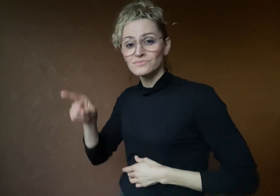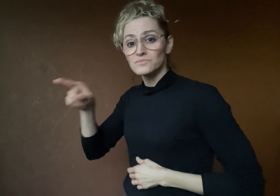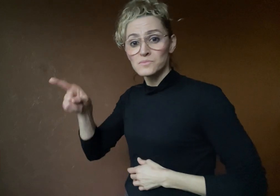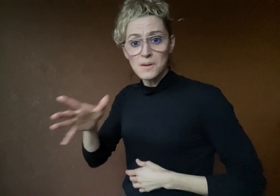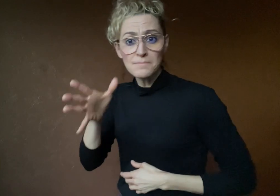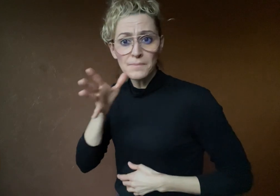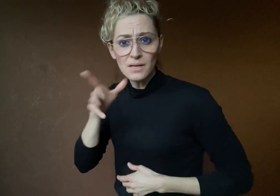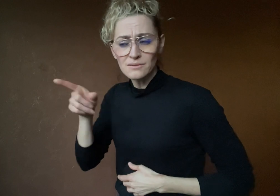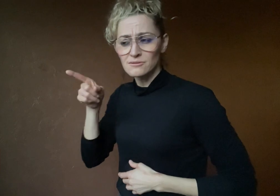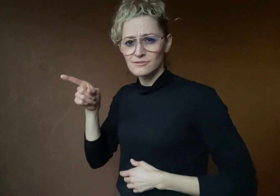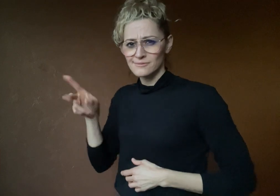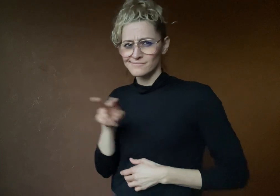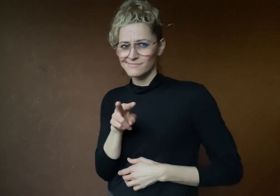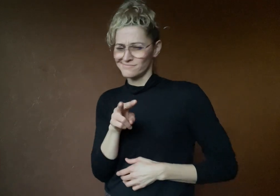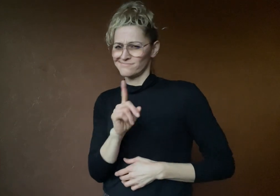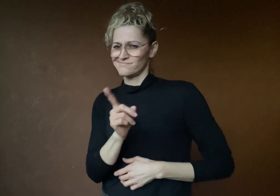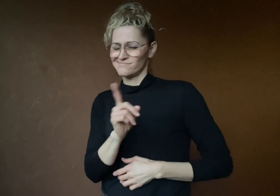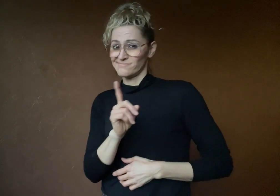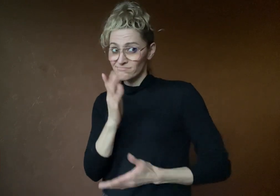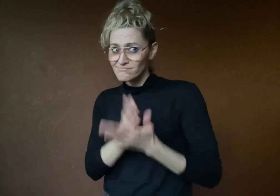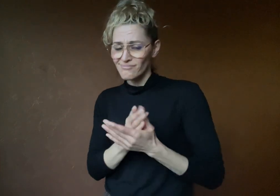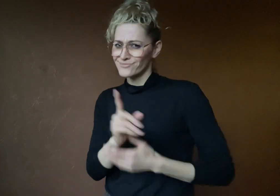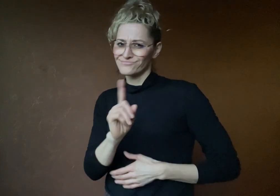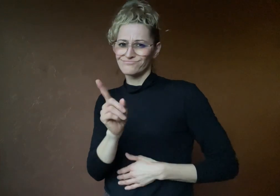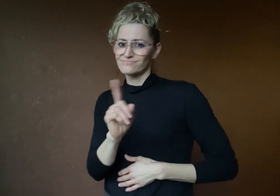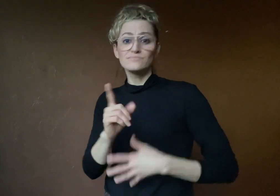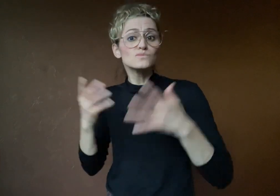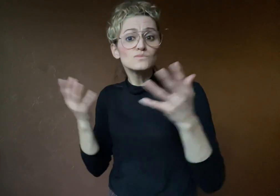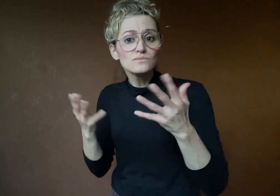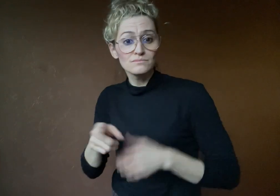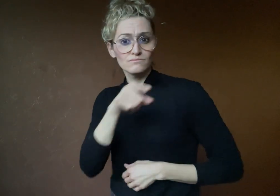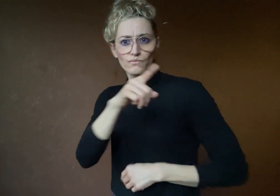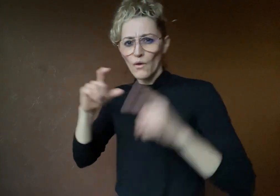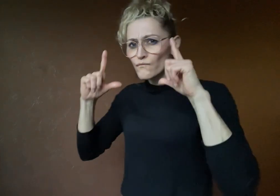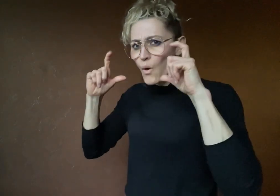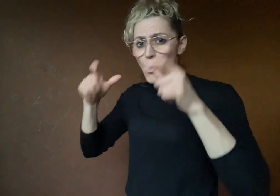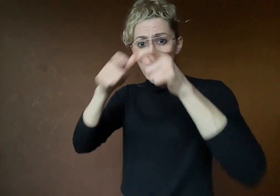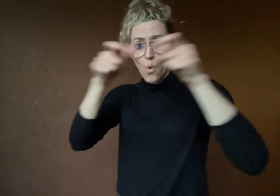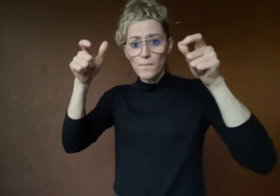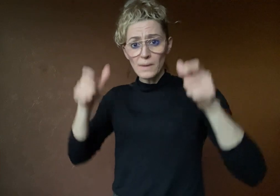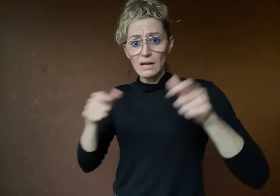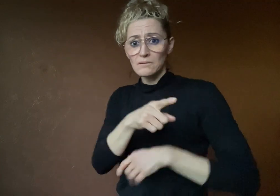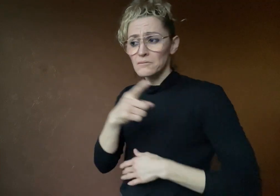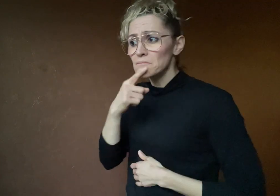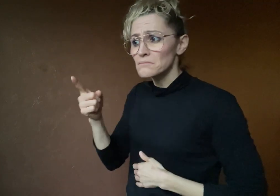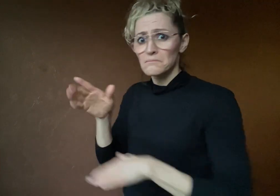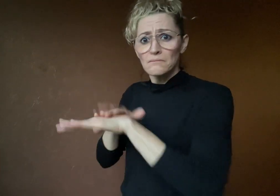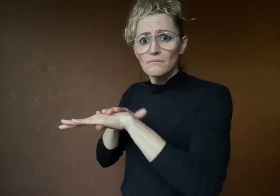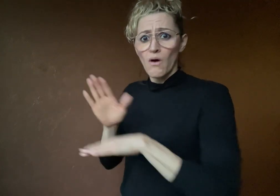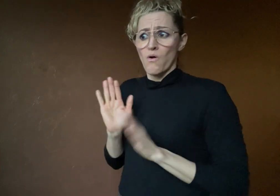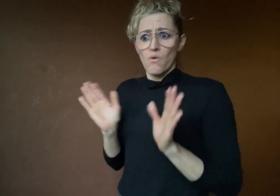She does not believe the photography company’s claim that they